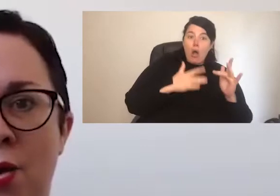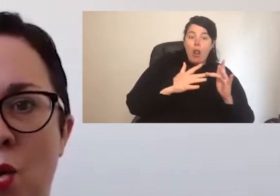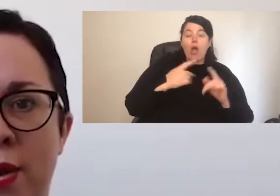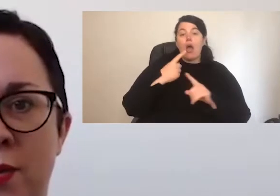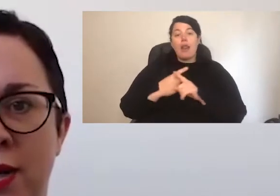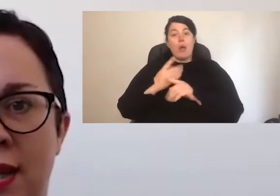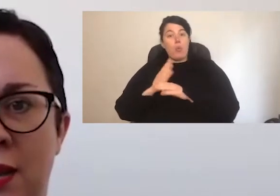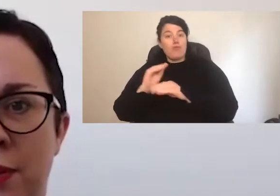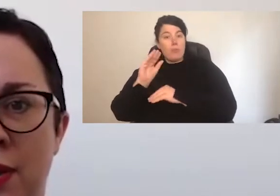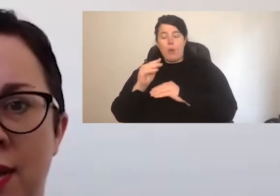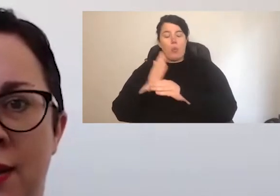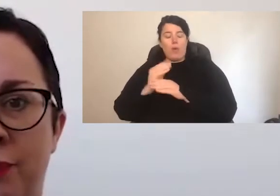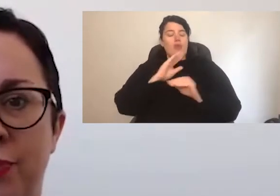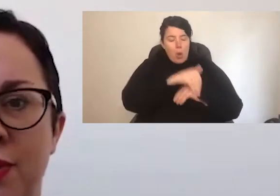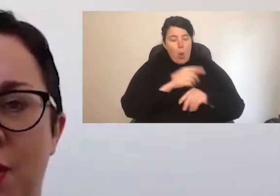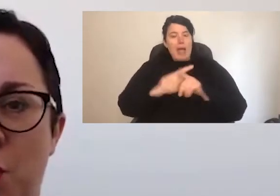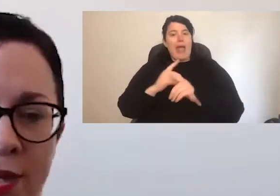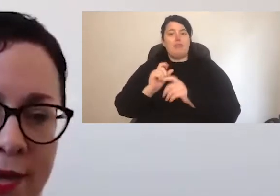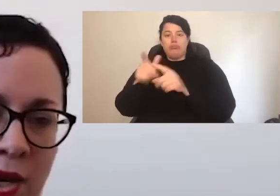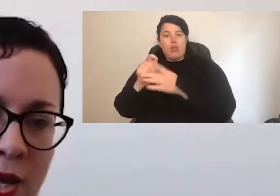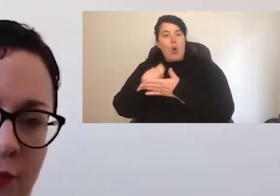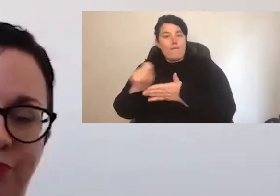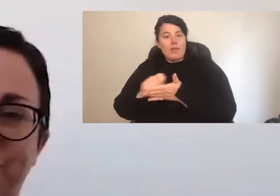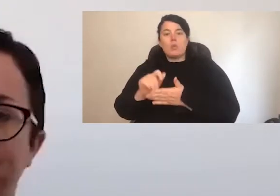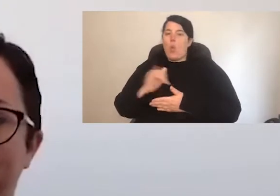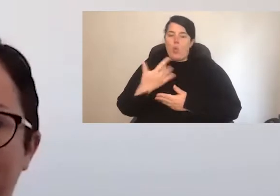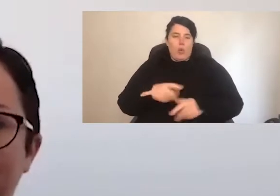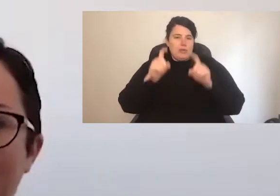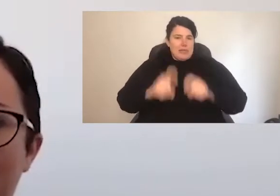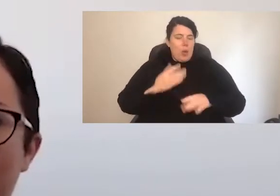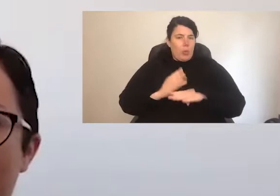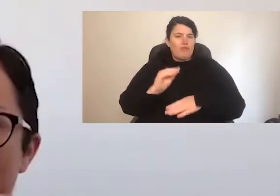whether you want to keep working online. I'll give you all a minute